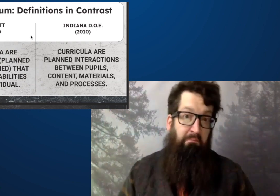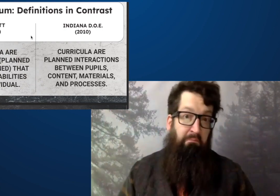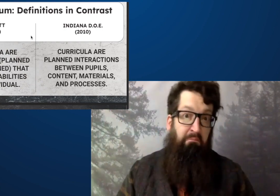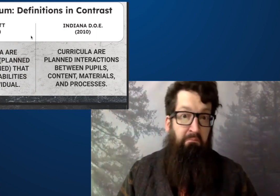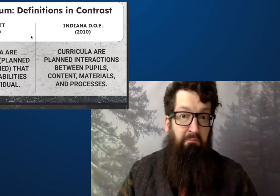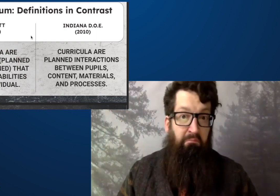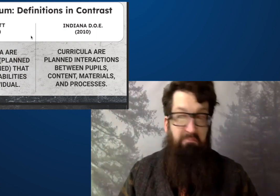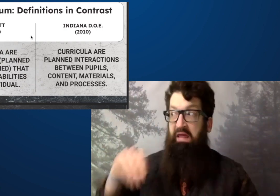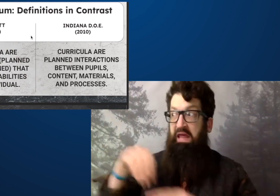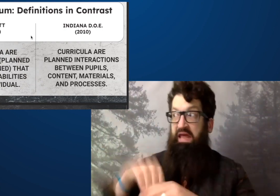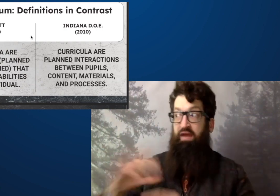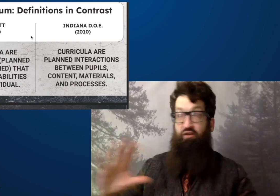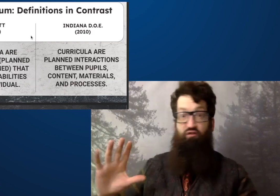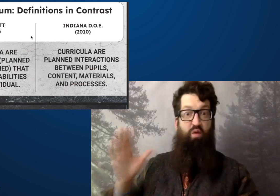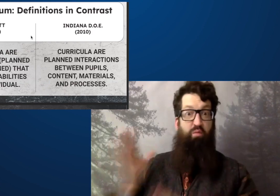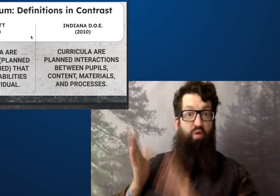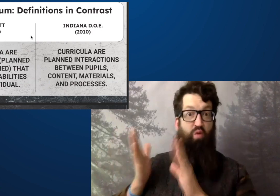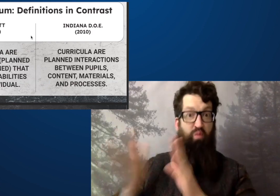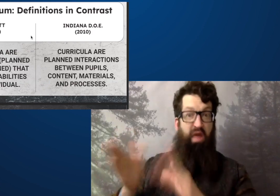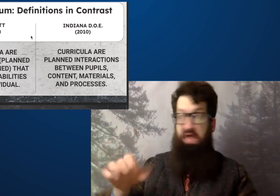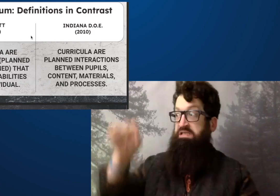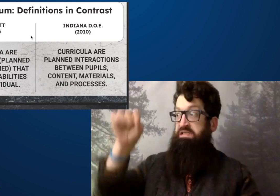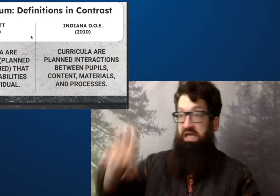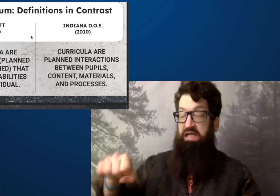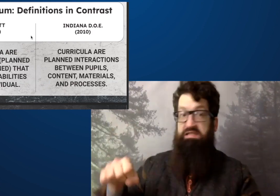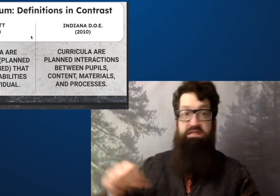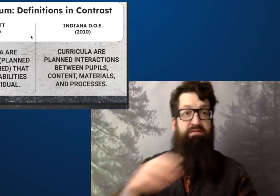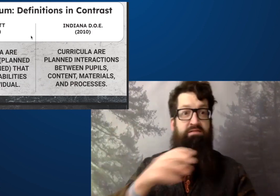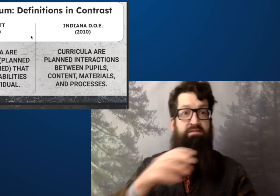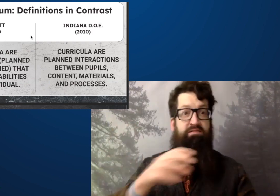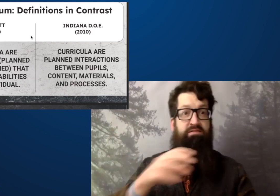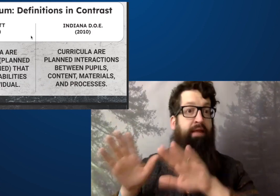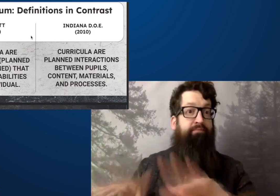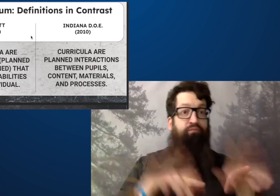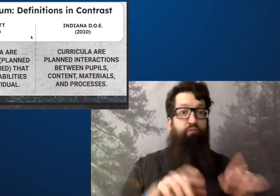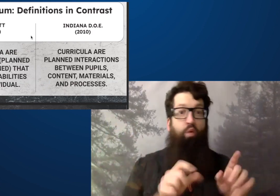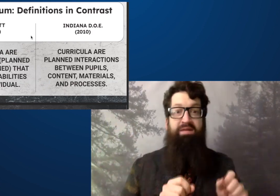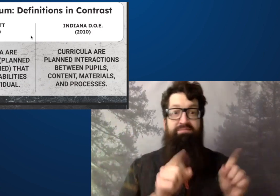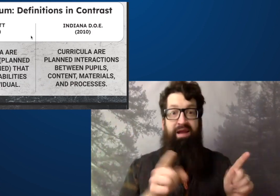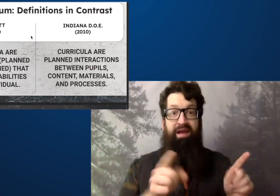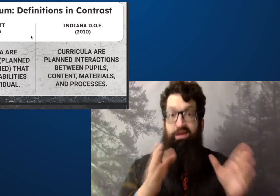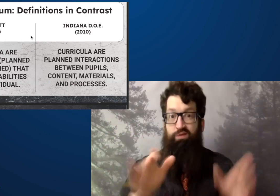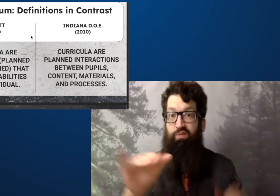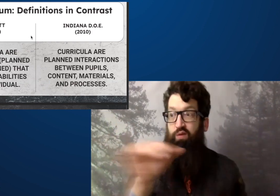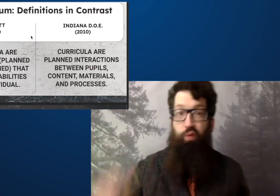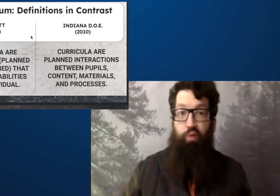that has become part of the curriculum in an informal way